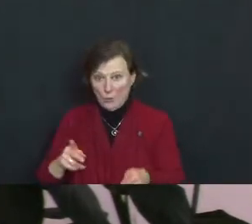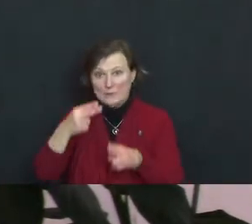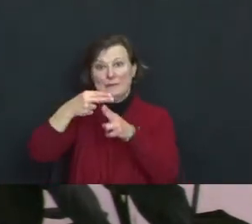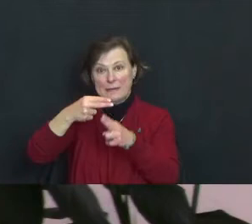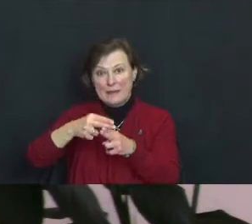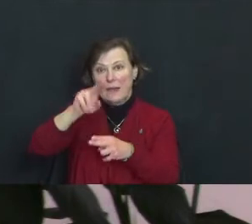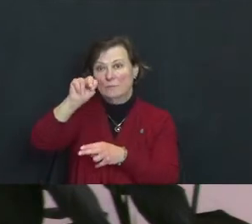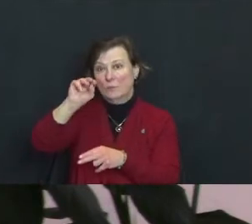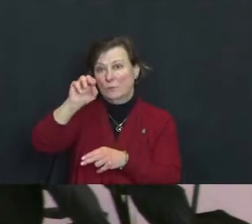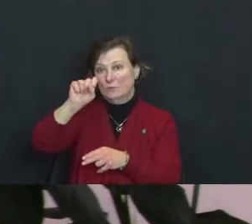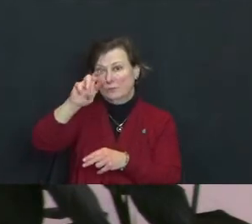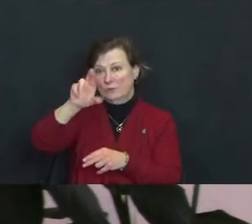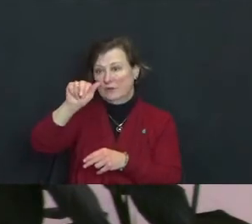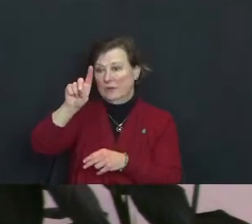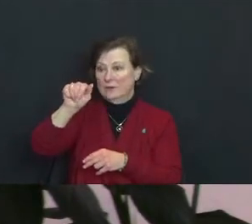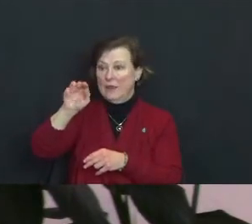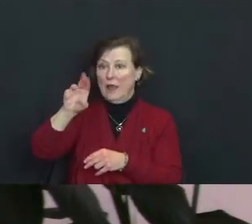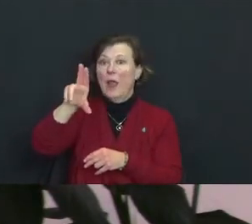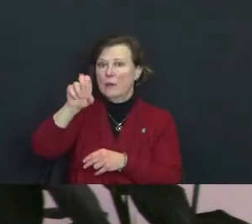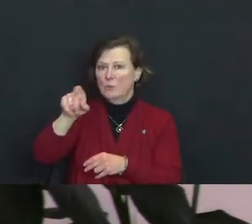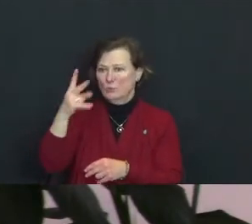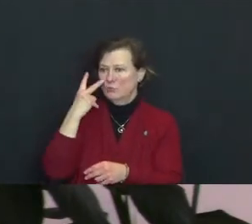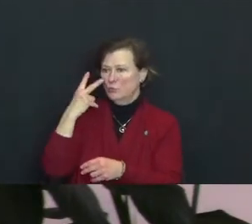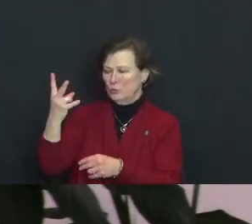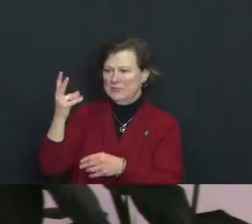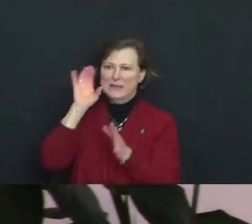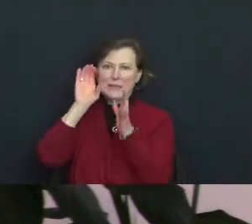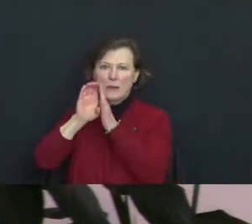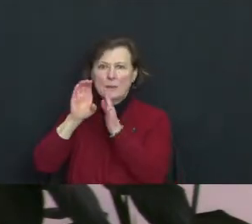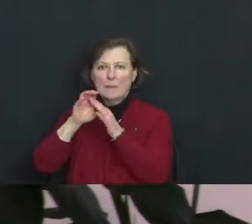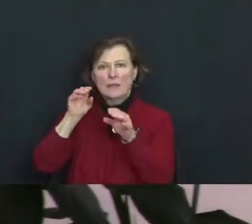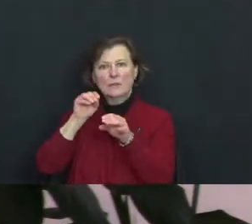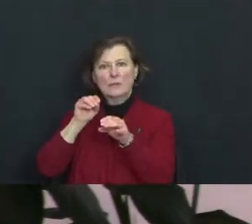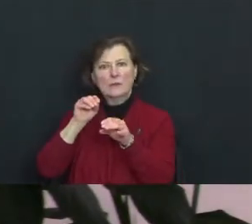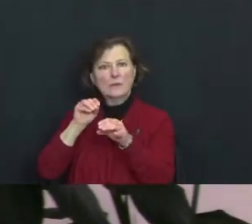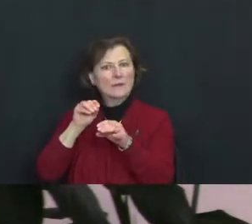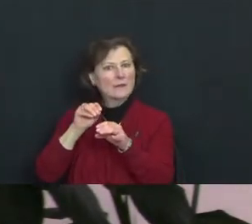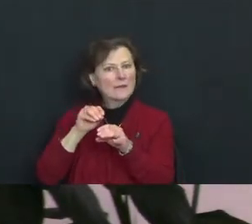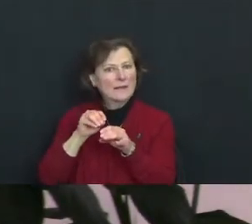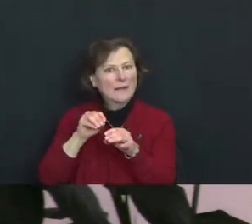You only see him generally on images in the checkout line at the tabloids at the grocery